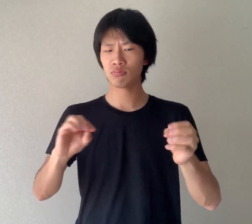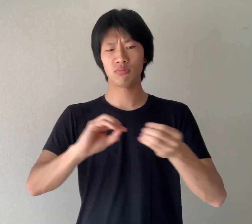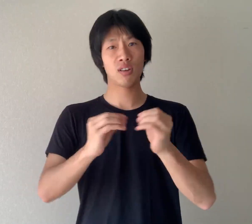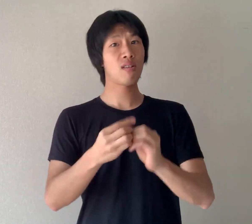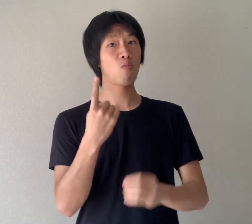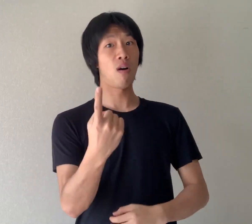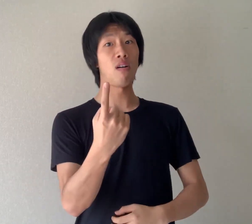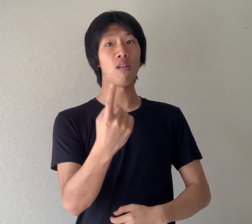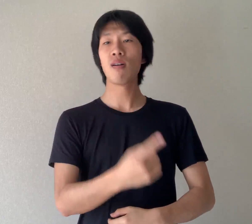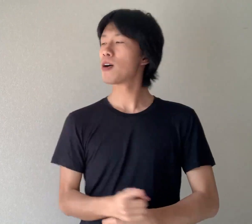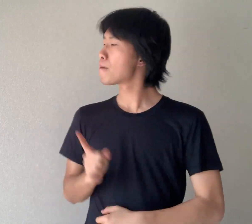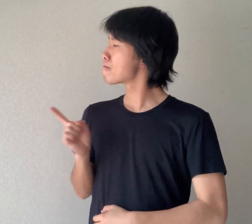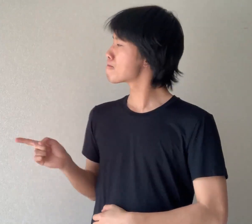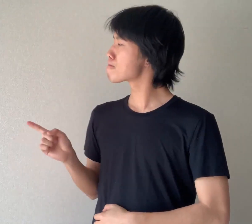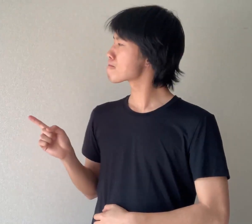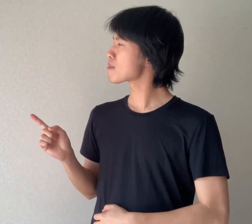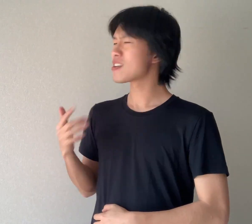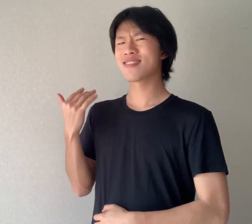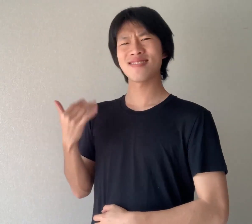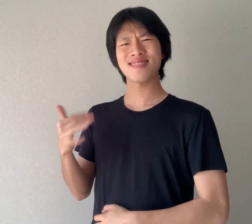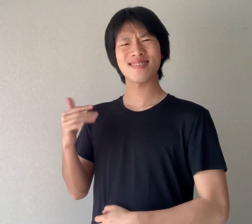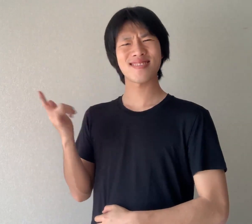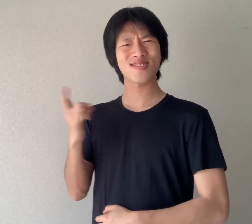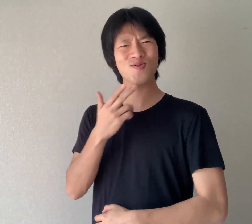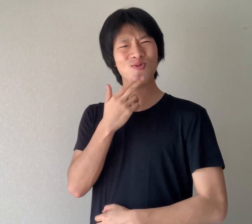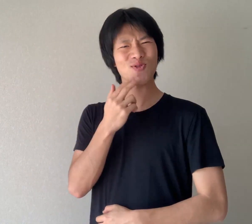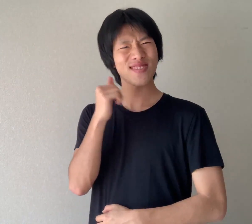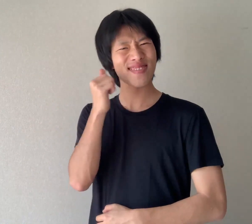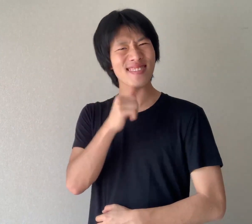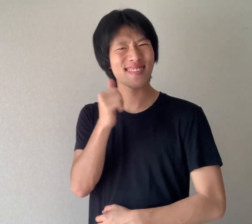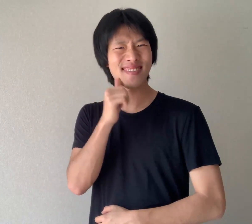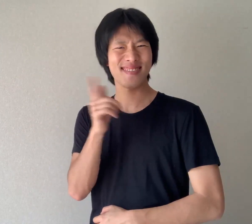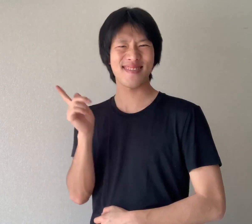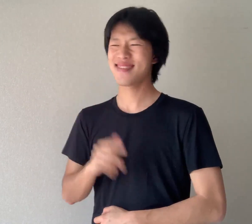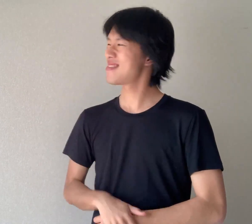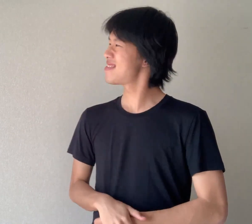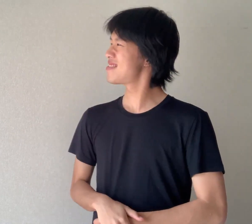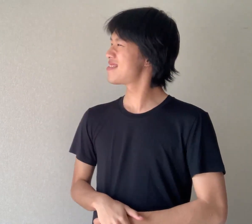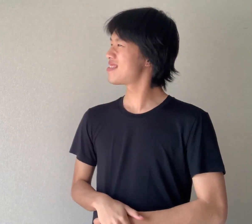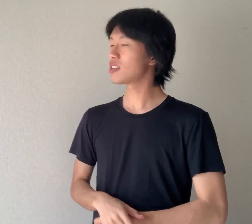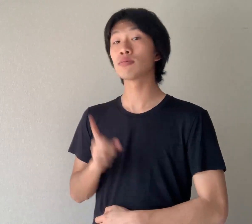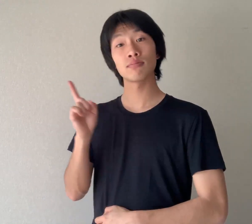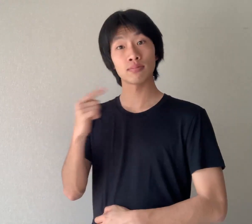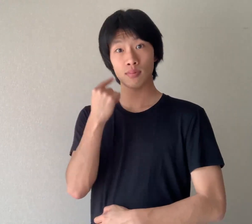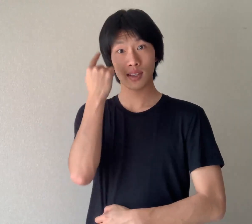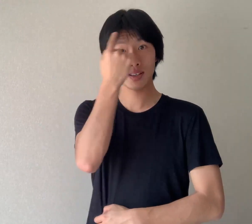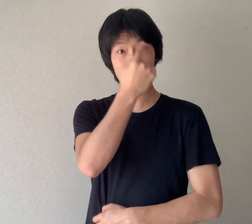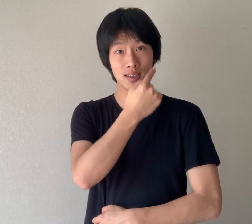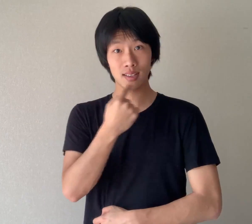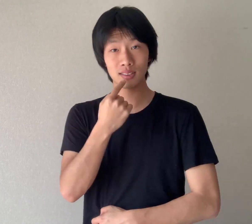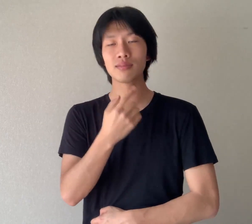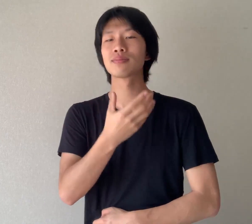Sign #1... Wow! She is a cute girl. Her face looks ...